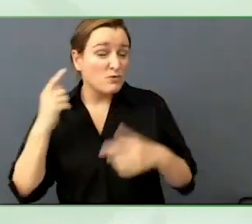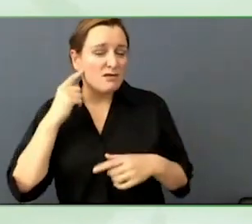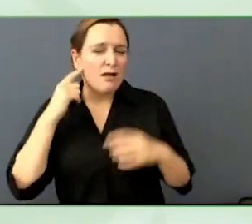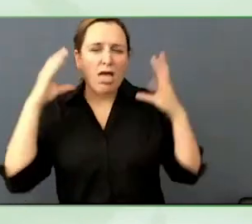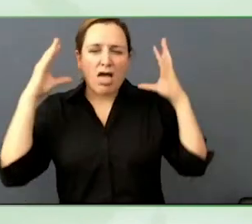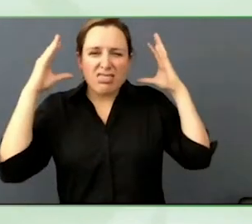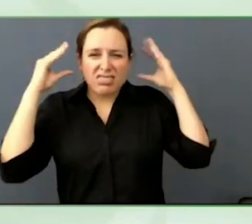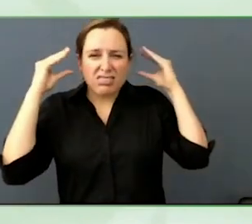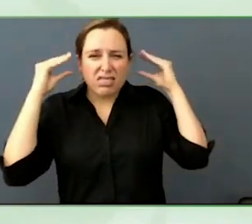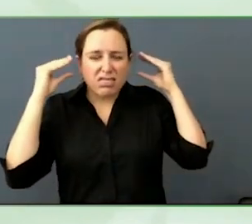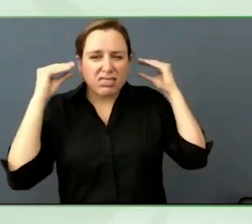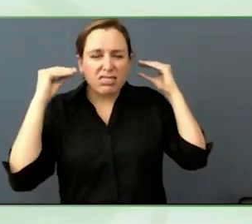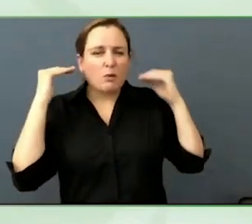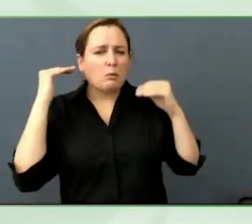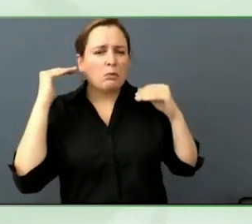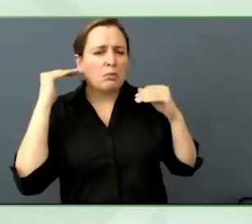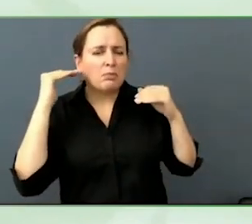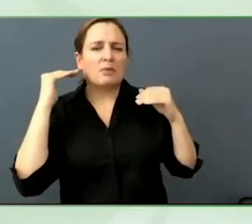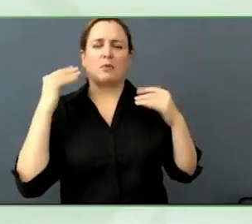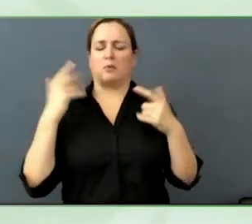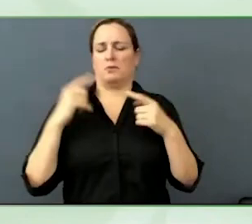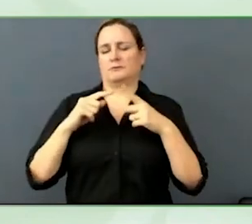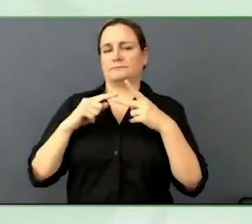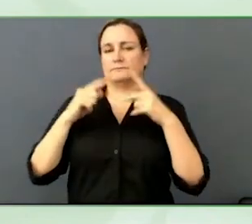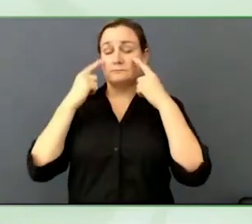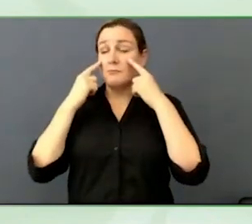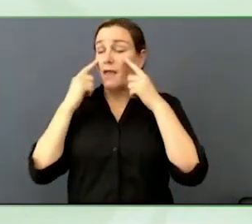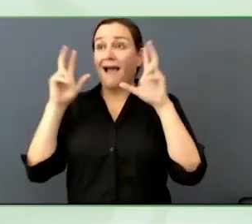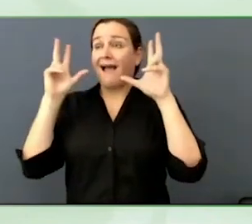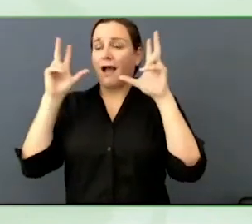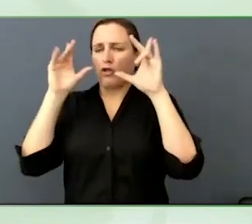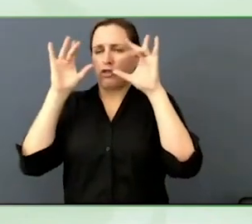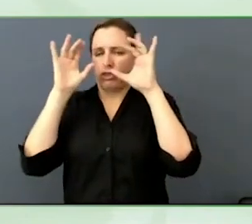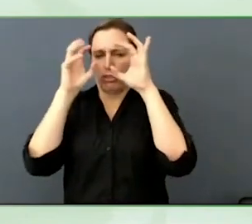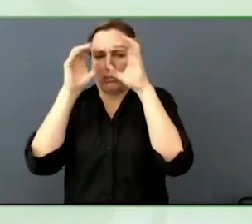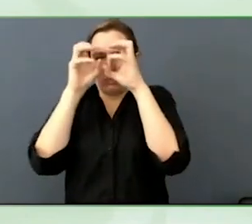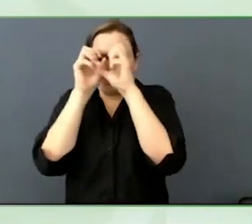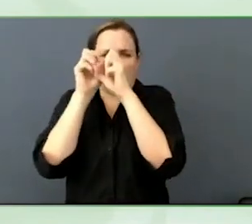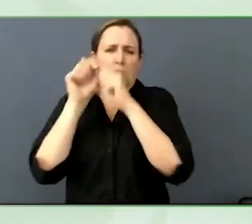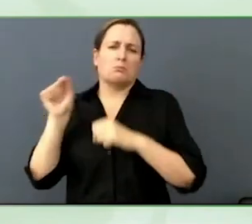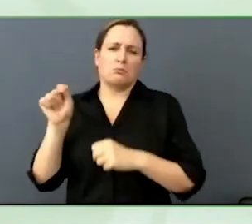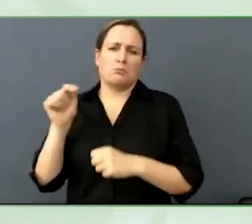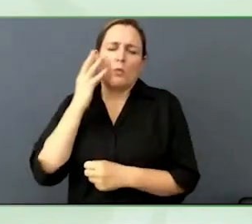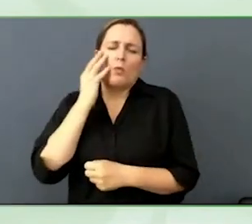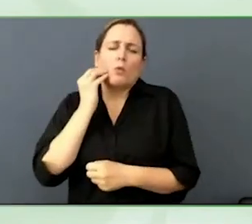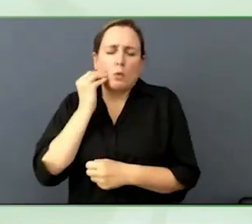What is especially unique right now, compared to 20 years ago, is